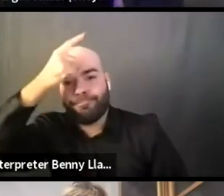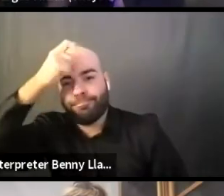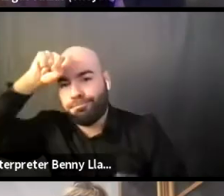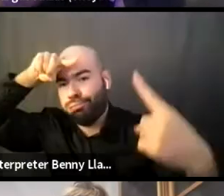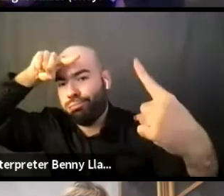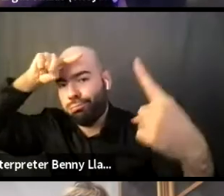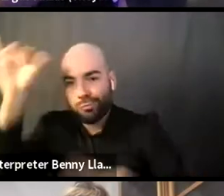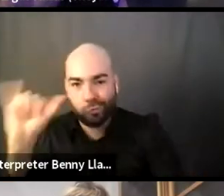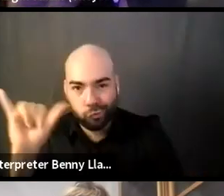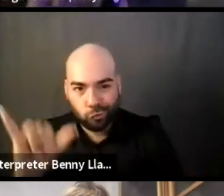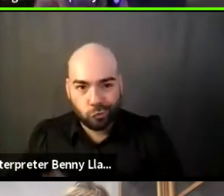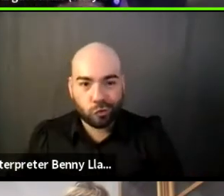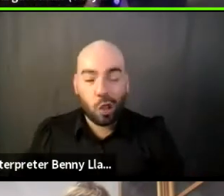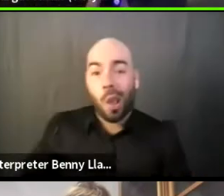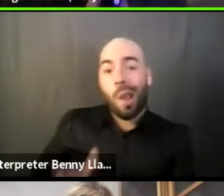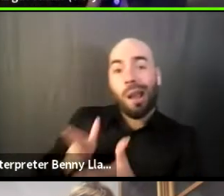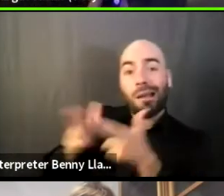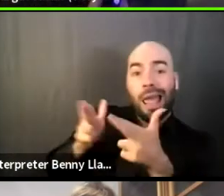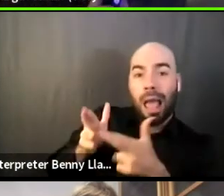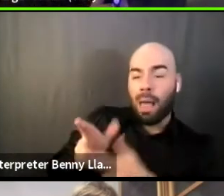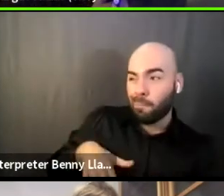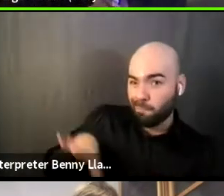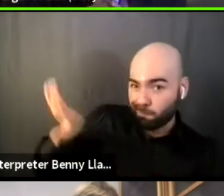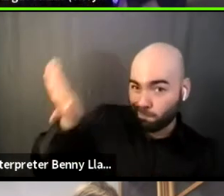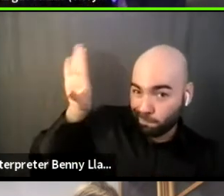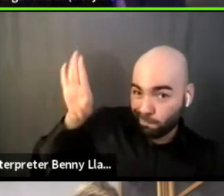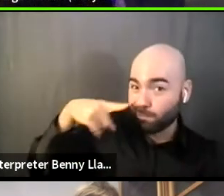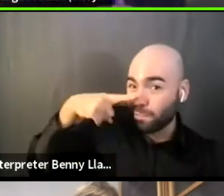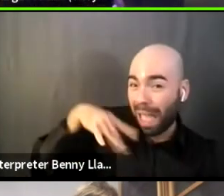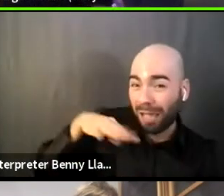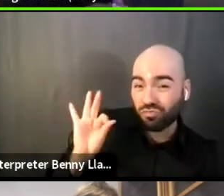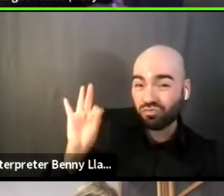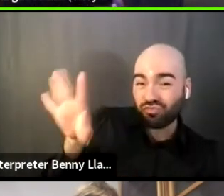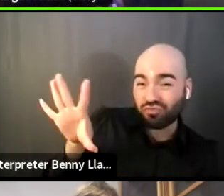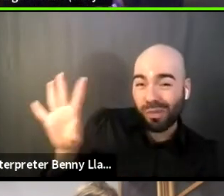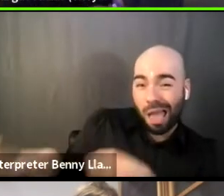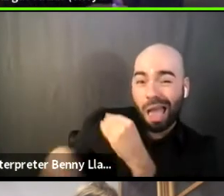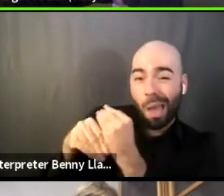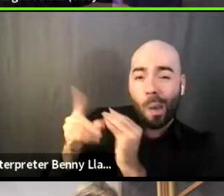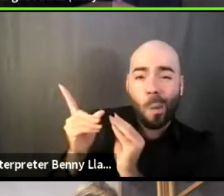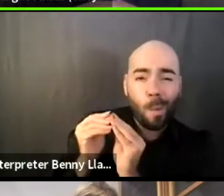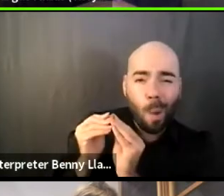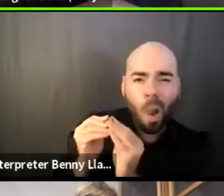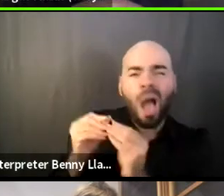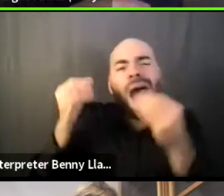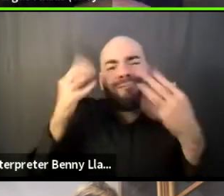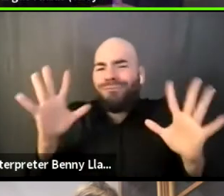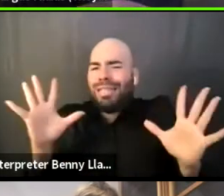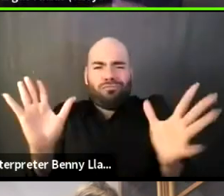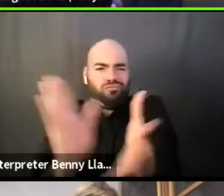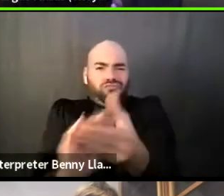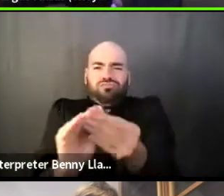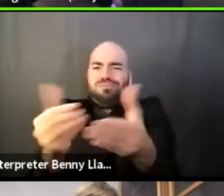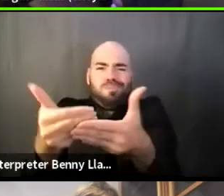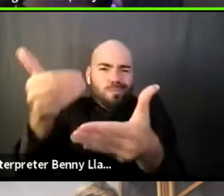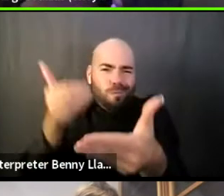May I just add one more thing? I mean, I've said this already, but just to restate,